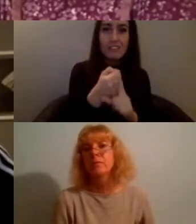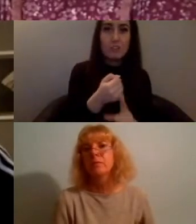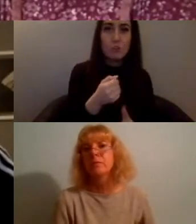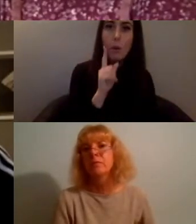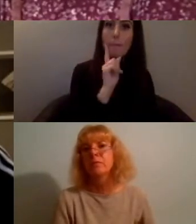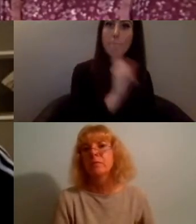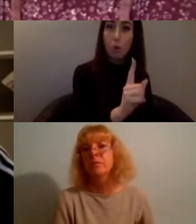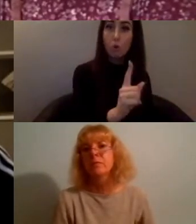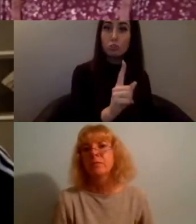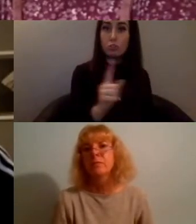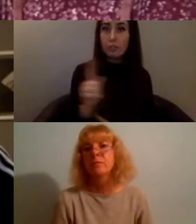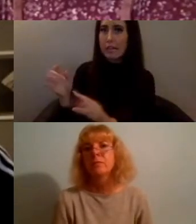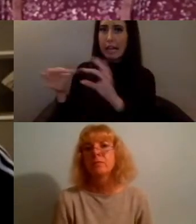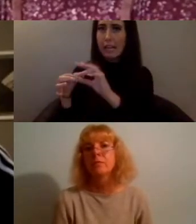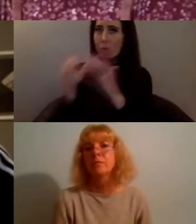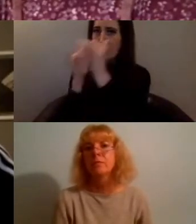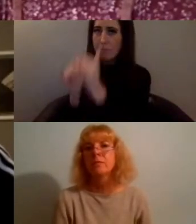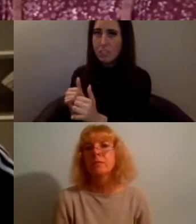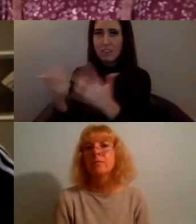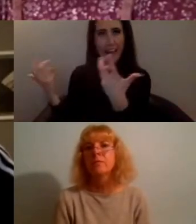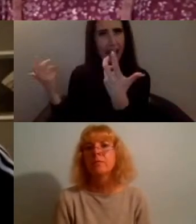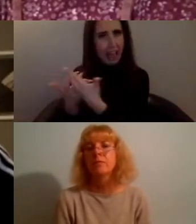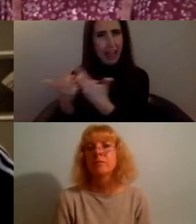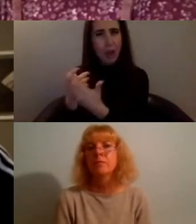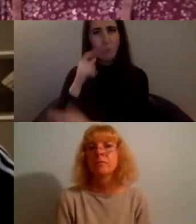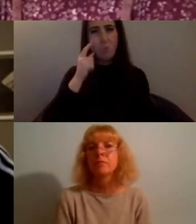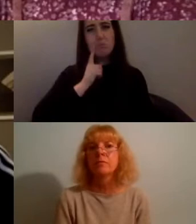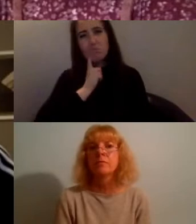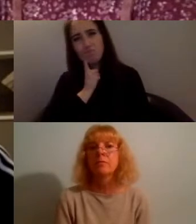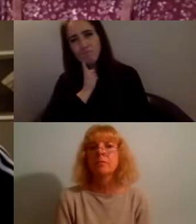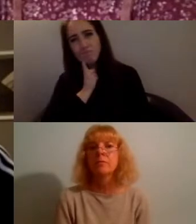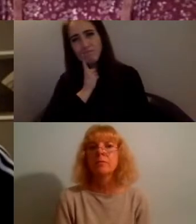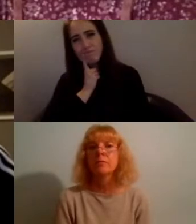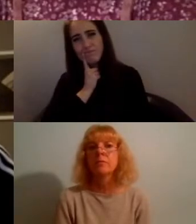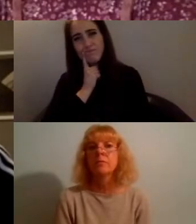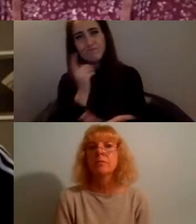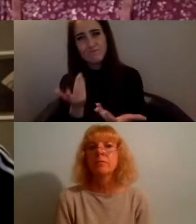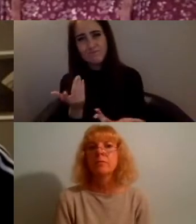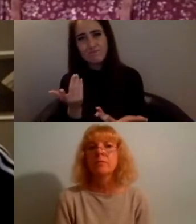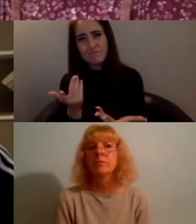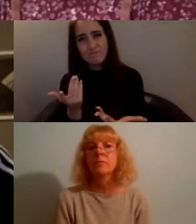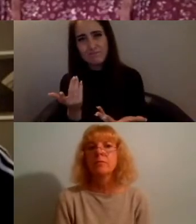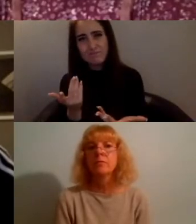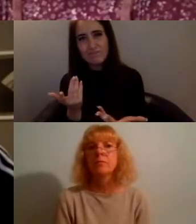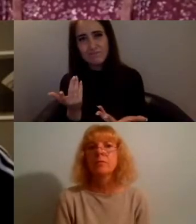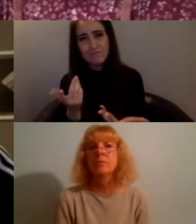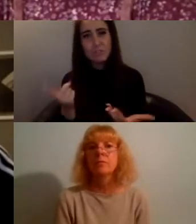I just don't know how it would do that and and if I...if we need to be like okay like your activism